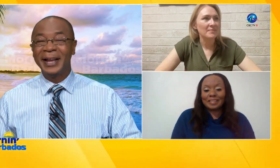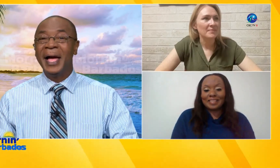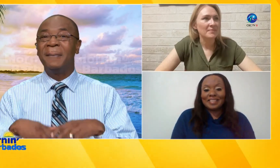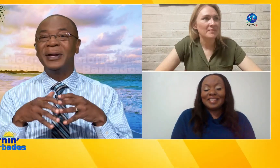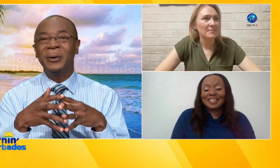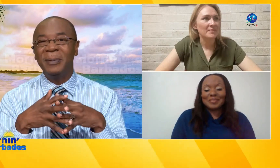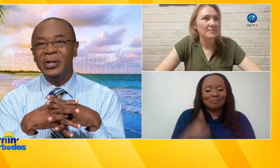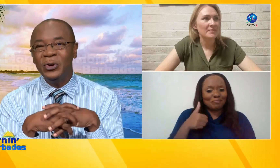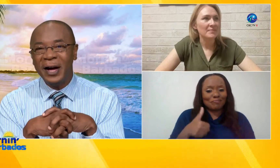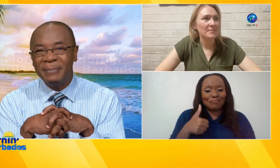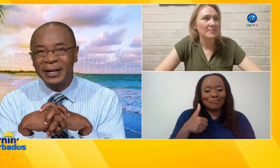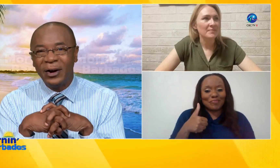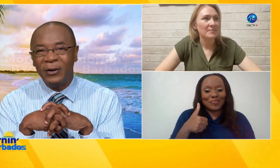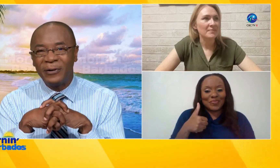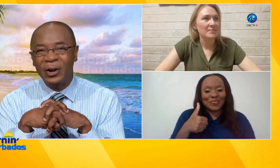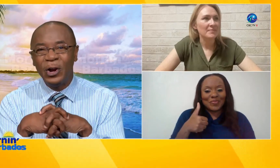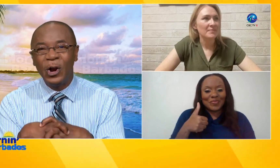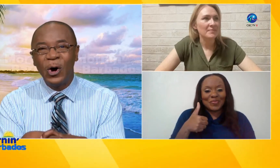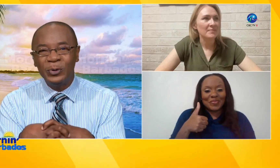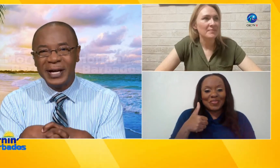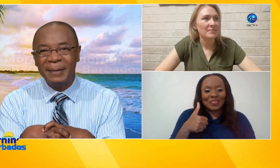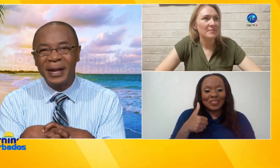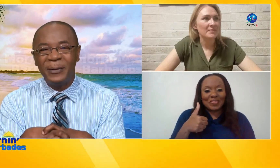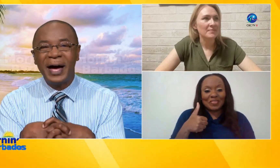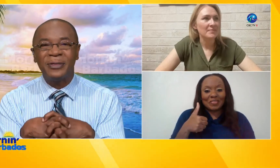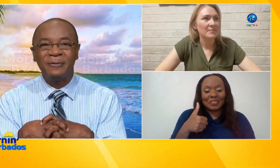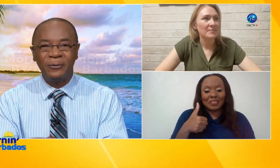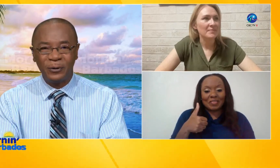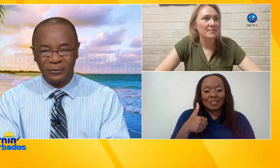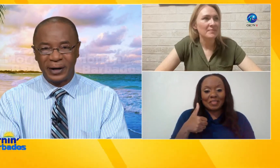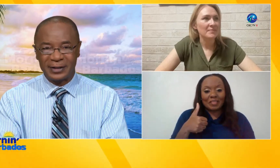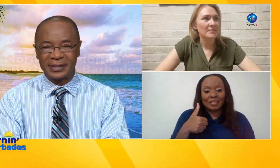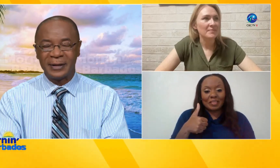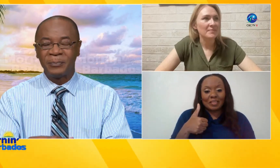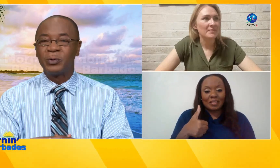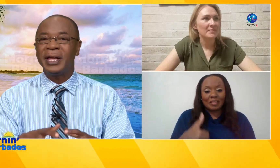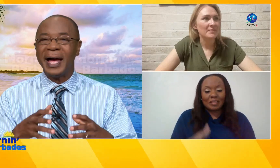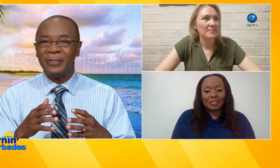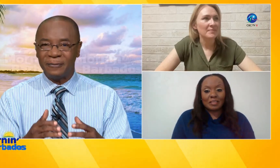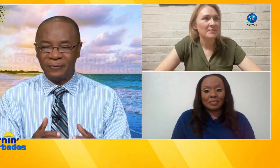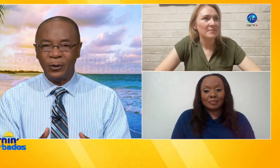on it but you know Bonnie you have been off a long time now at the Forefront really at the